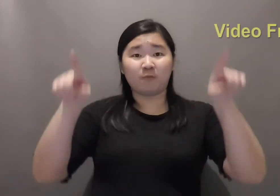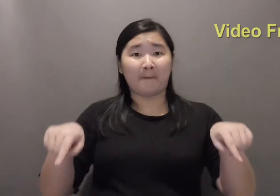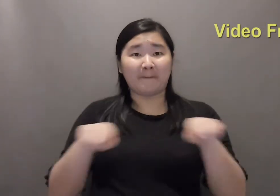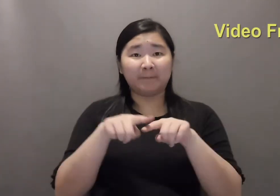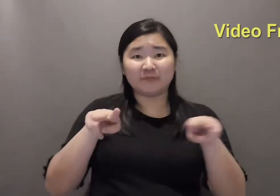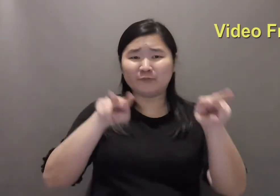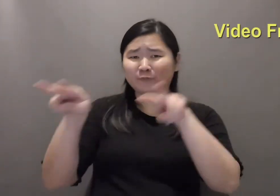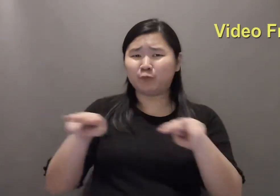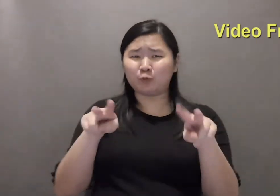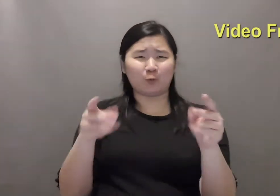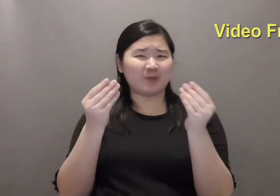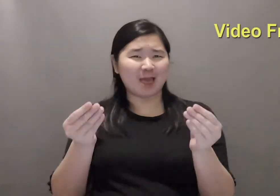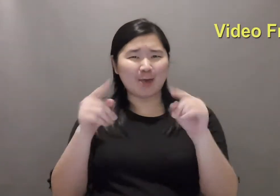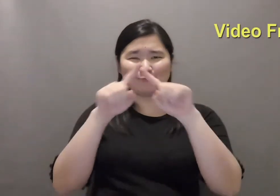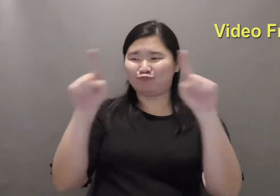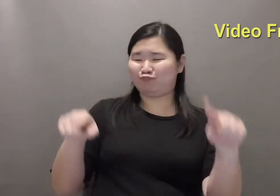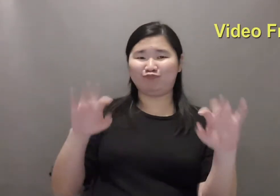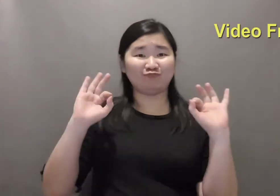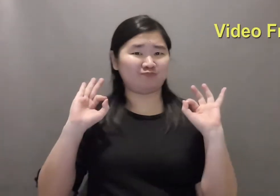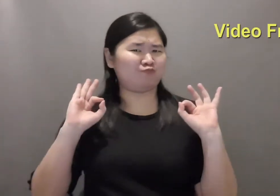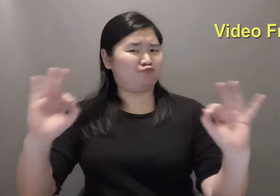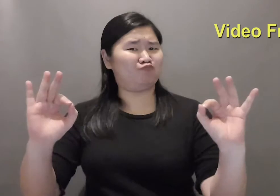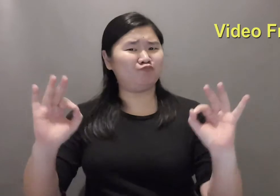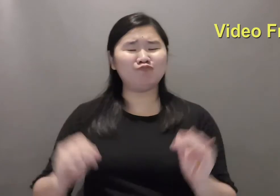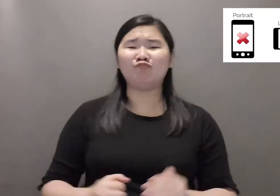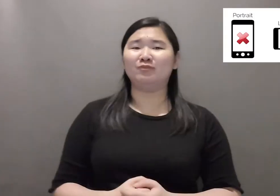Next is, how to make a better video frame.